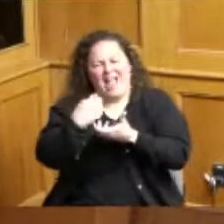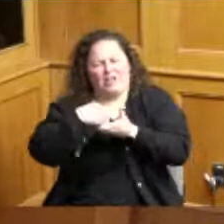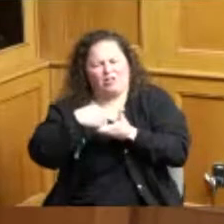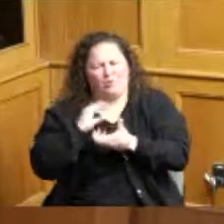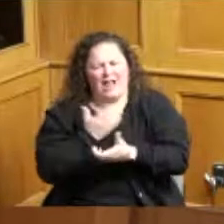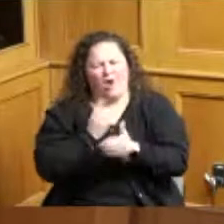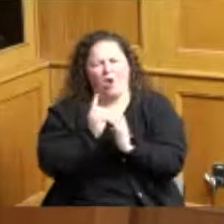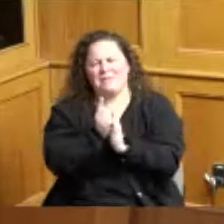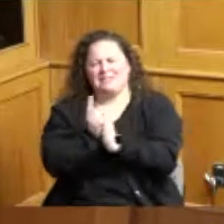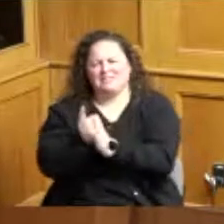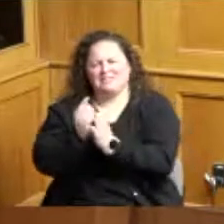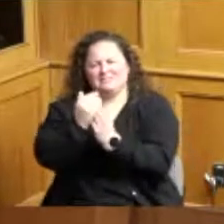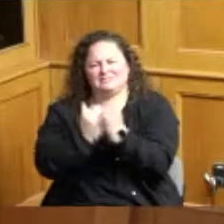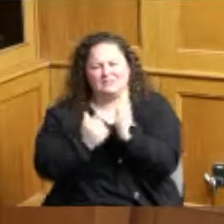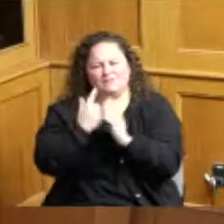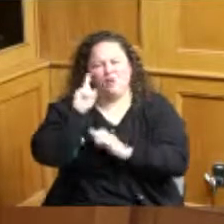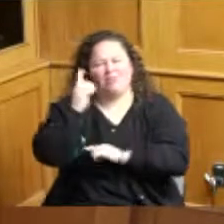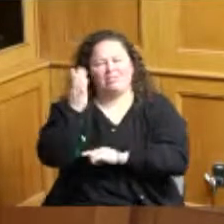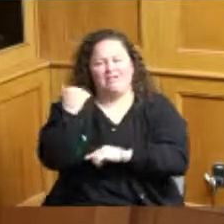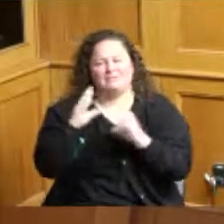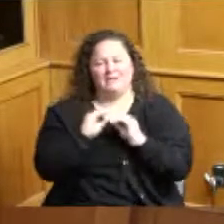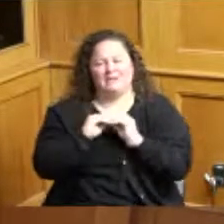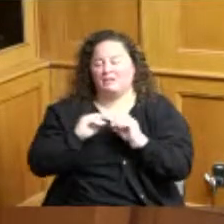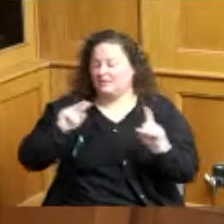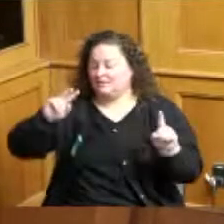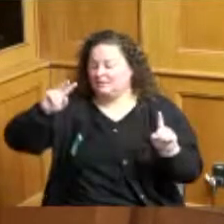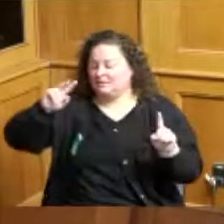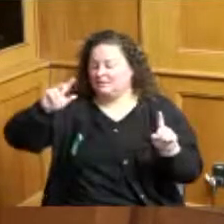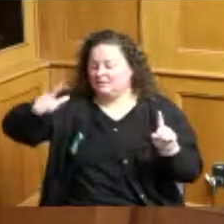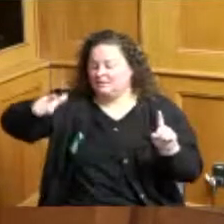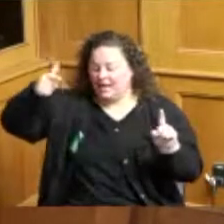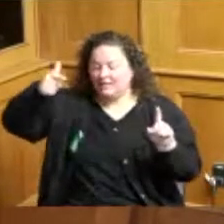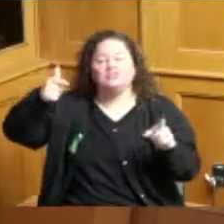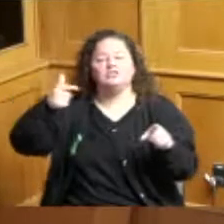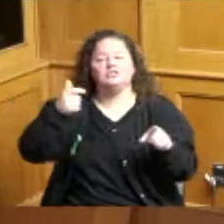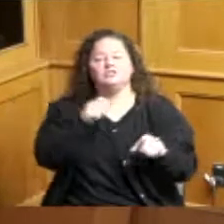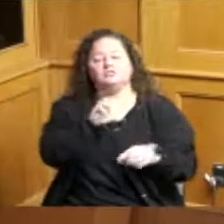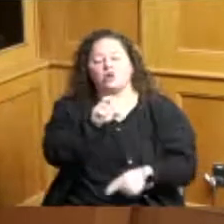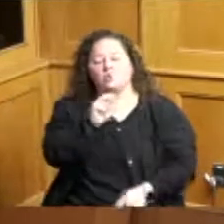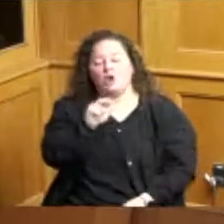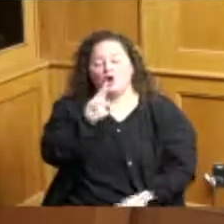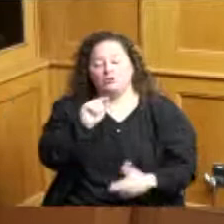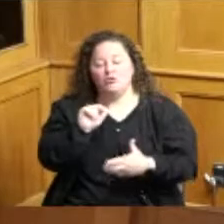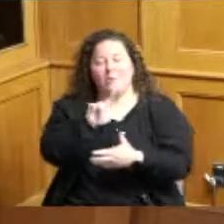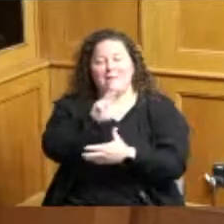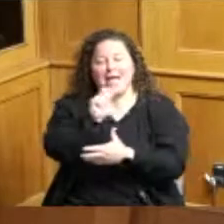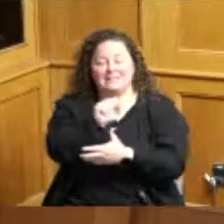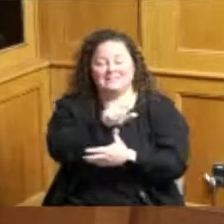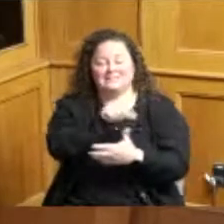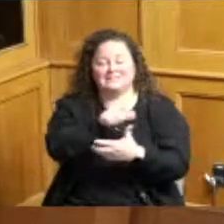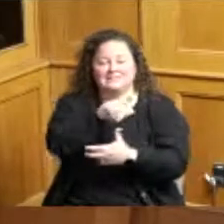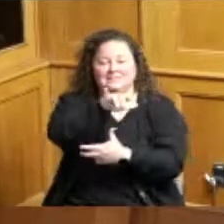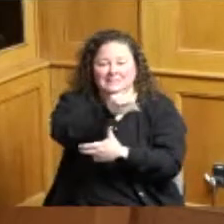second Commissioner Summerow Dumas yes Commissioner Reece yes Commissioner Driehaus yes